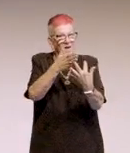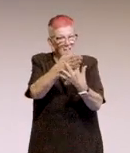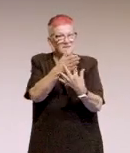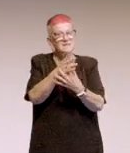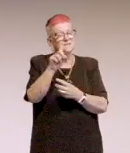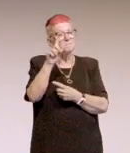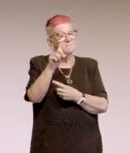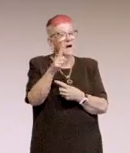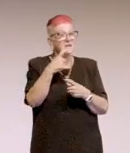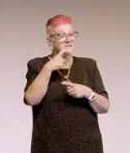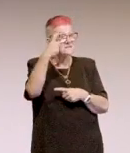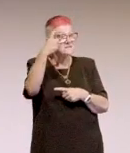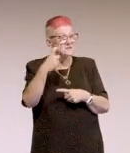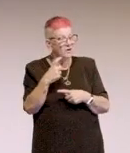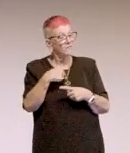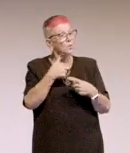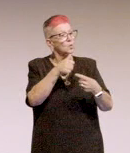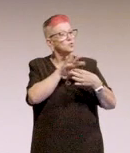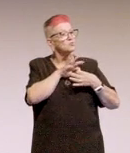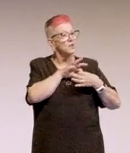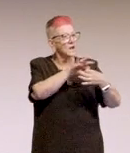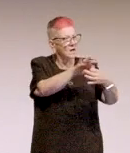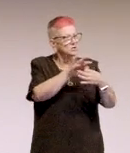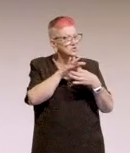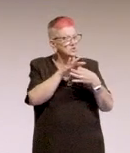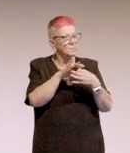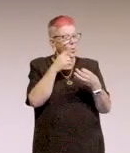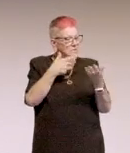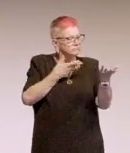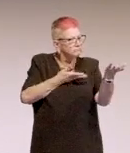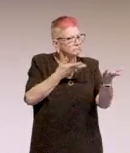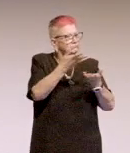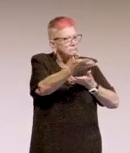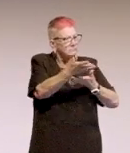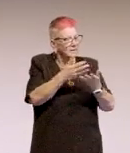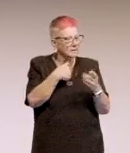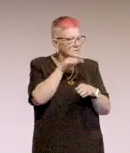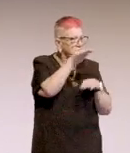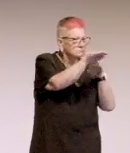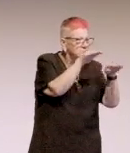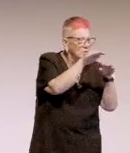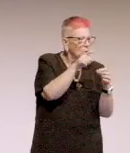But no seriously, we have a really good relationship and it's always a conversation, and me asking questions, and...